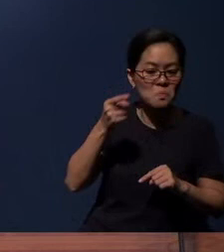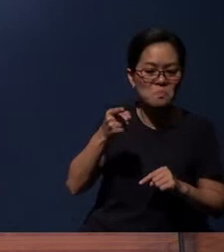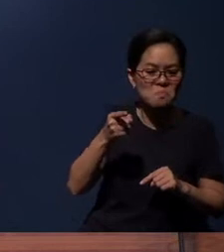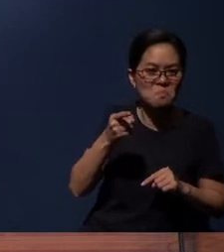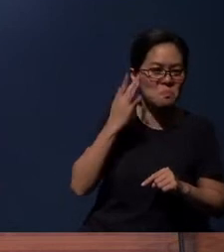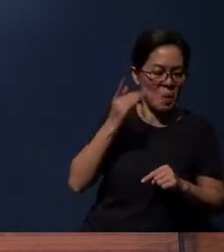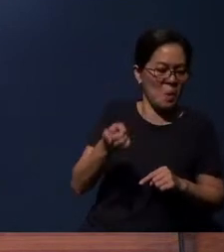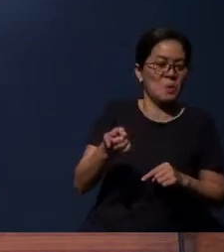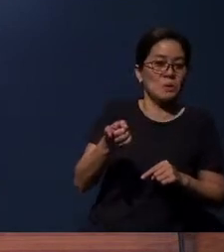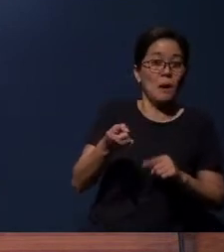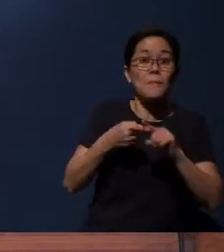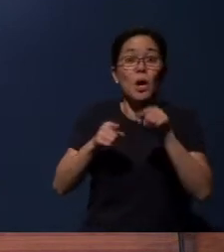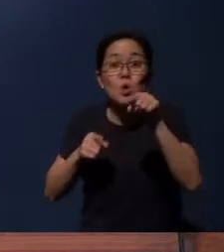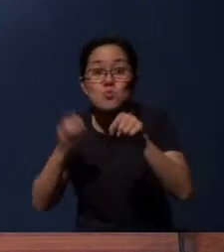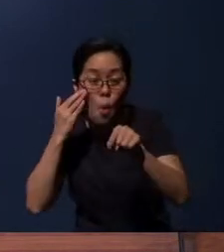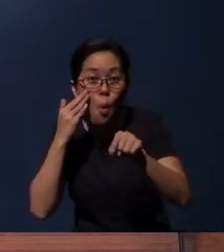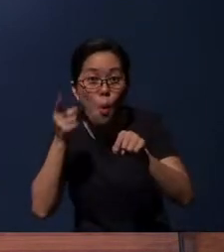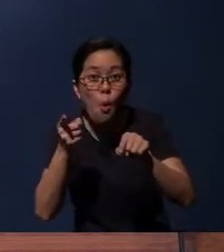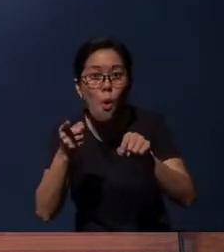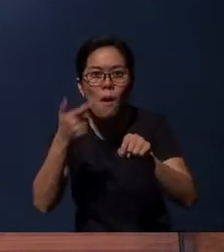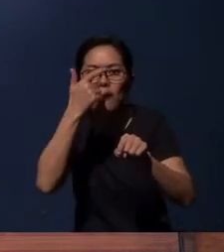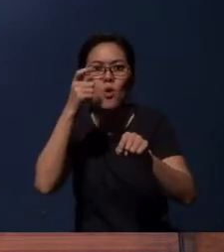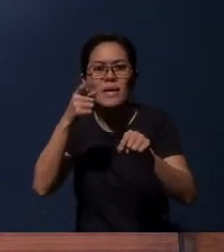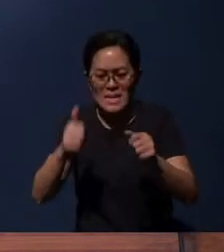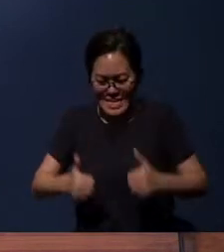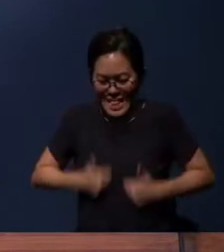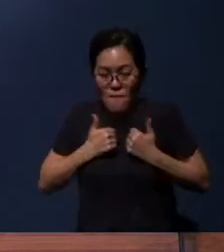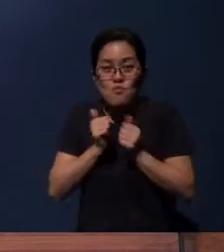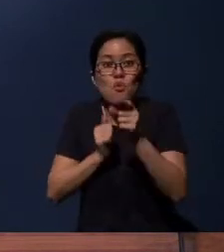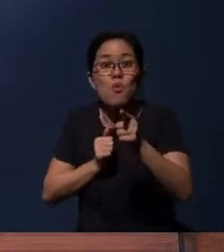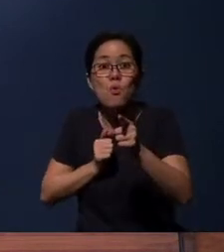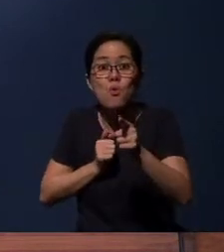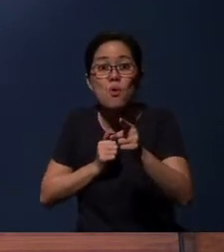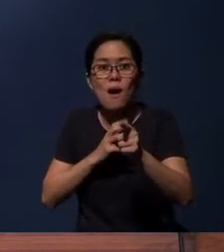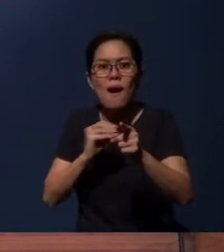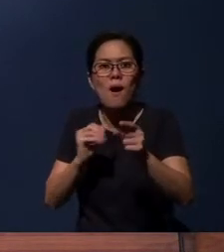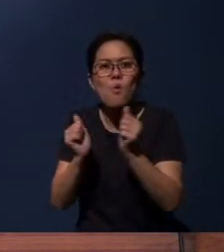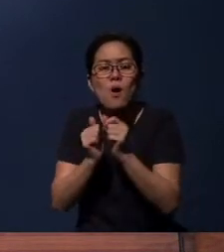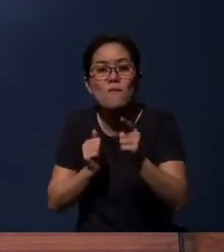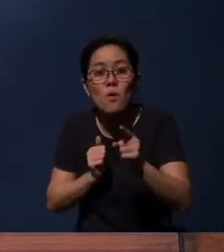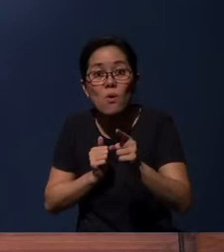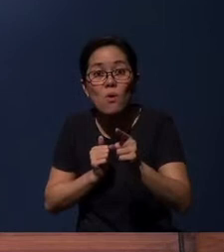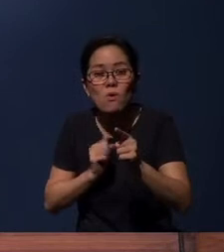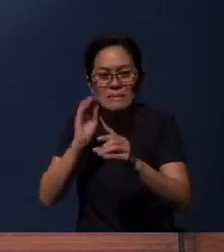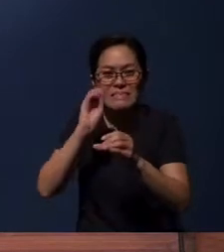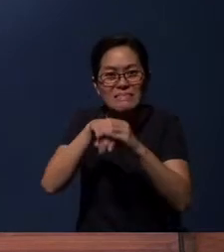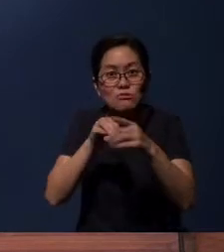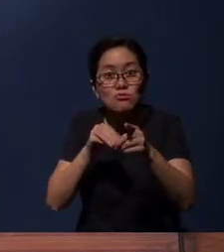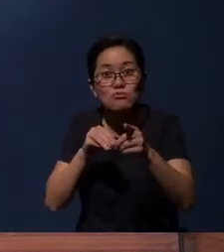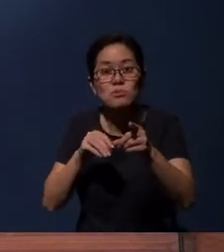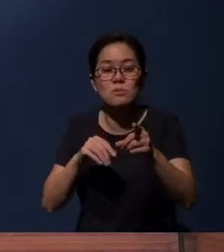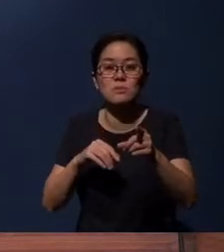but you know Him, because He abides with you and will be in you.”